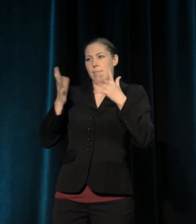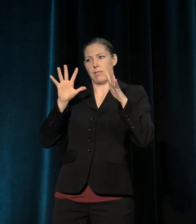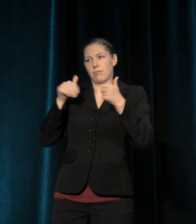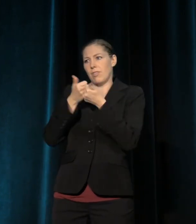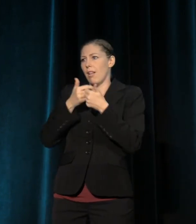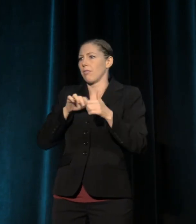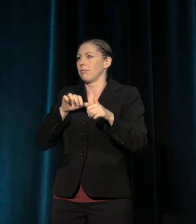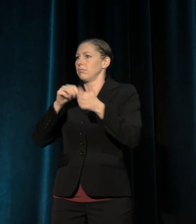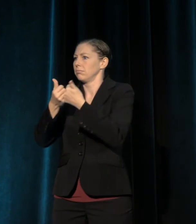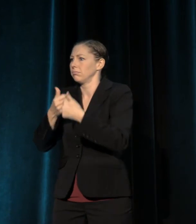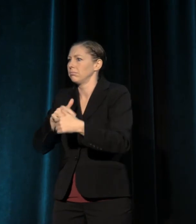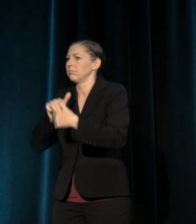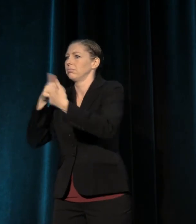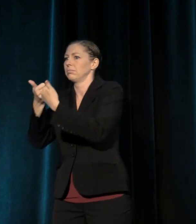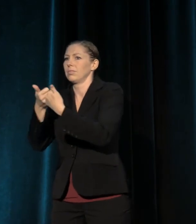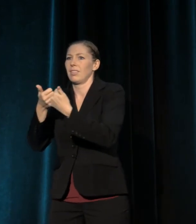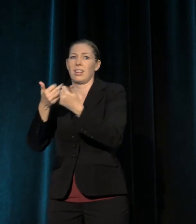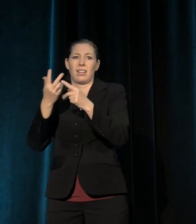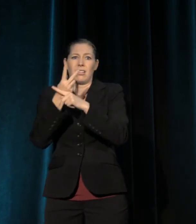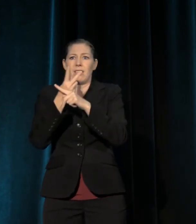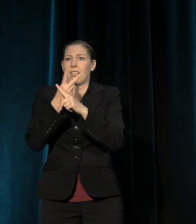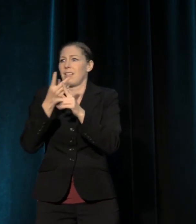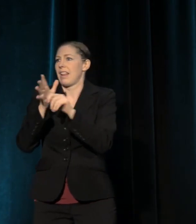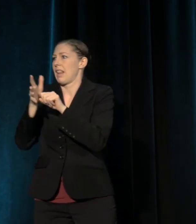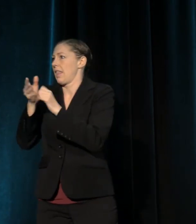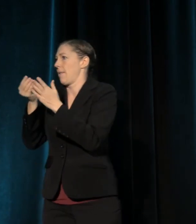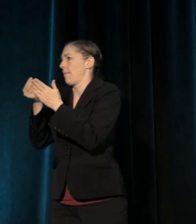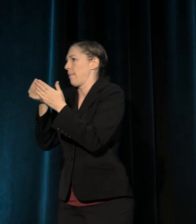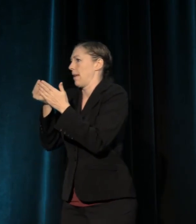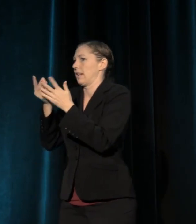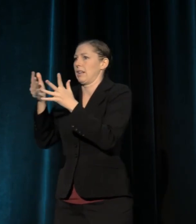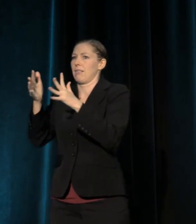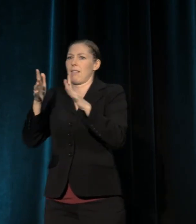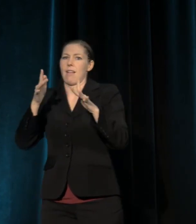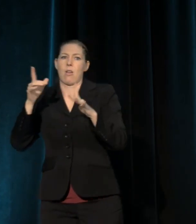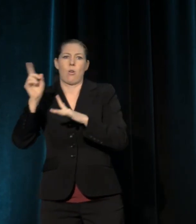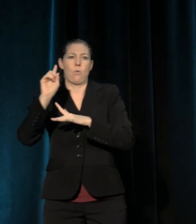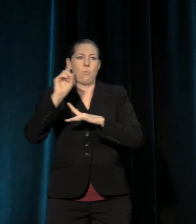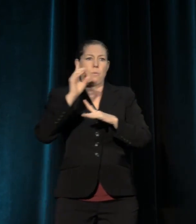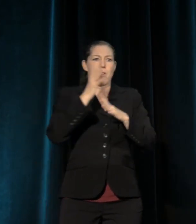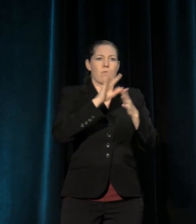securing appropriate capitalization and the necessary financial resources